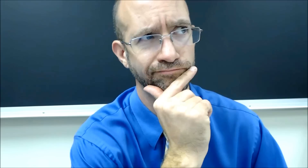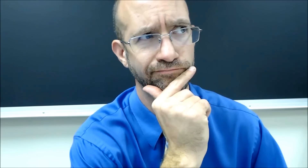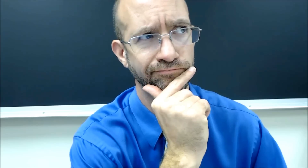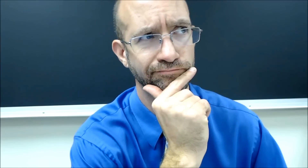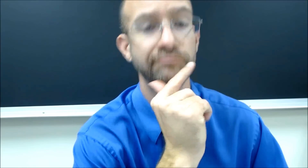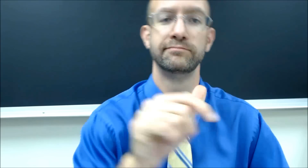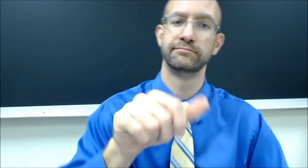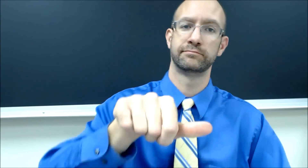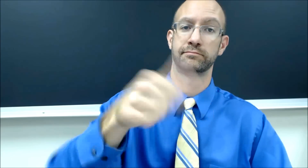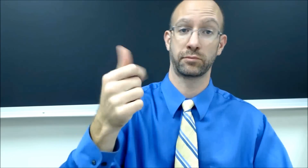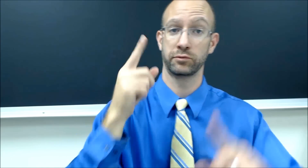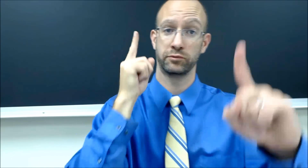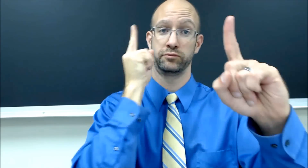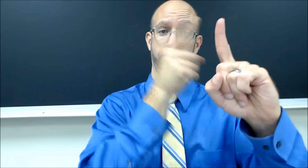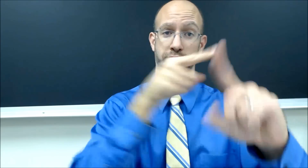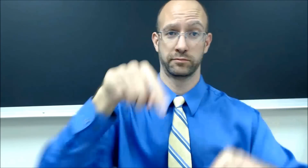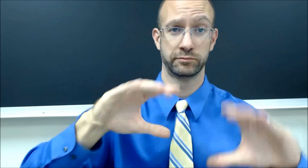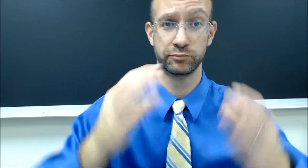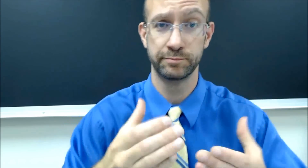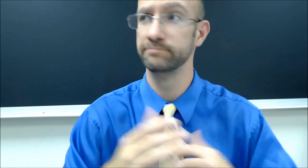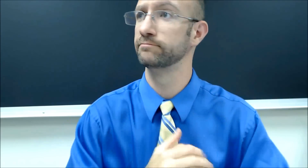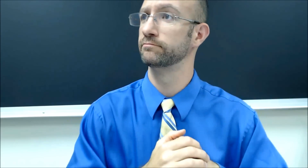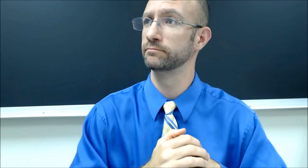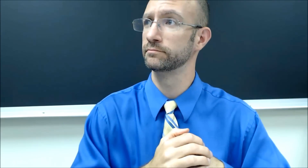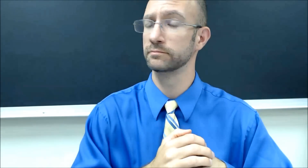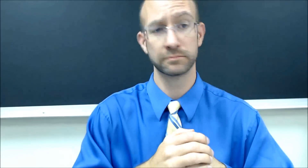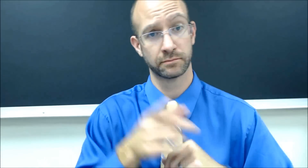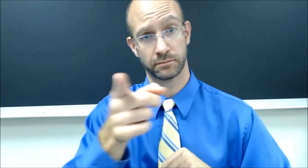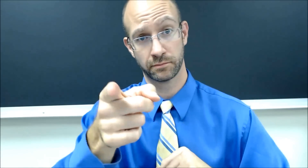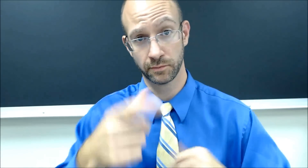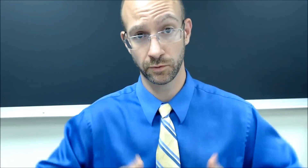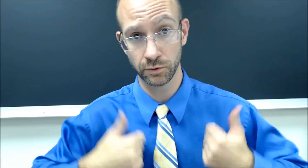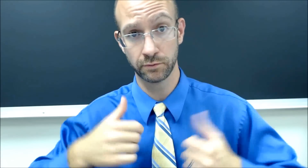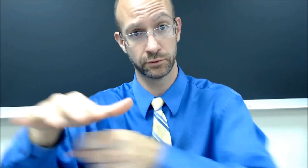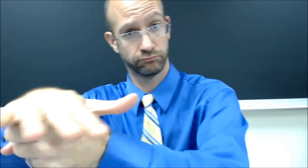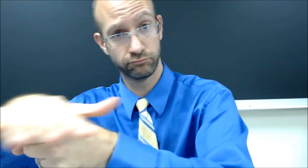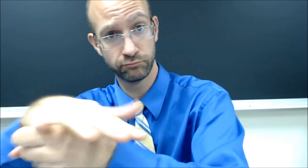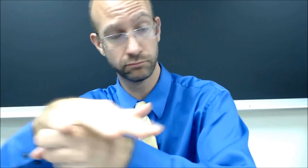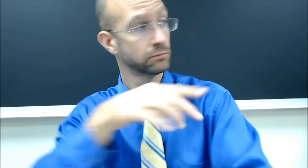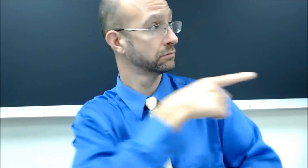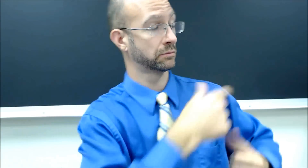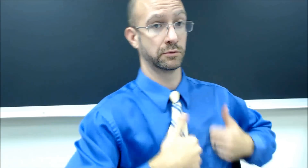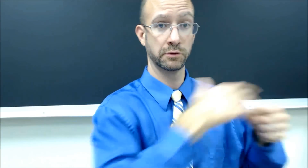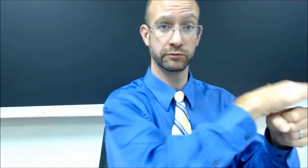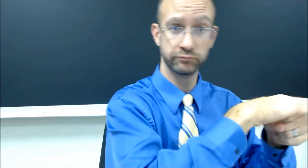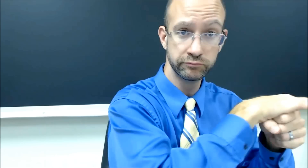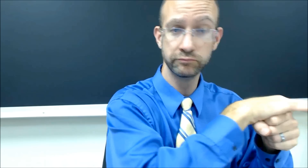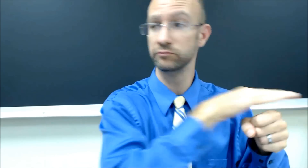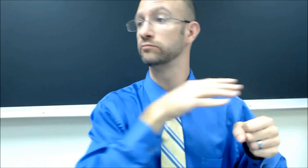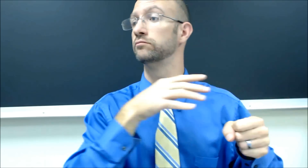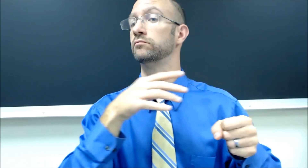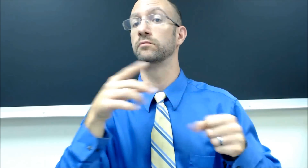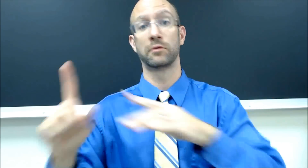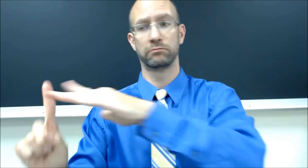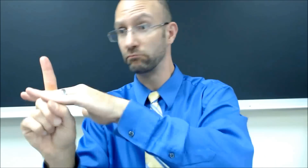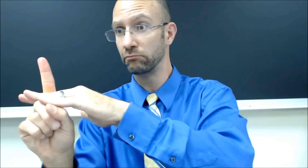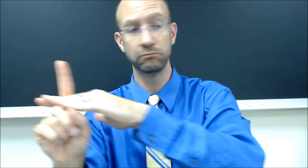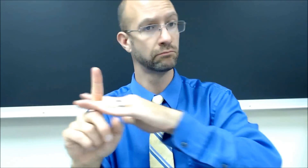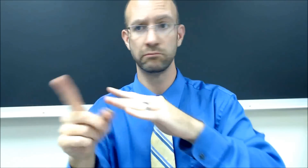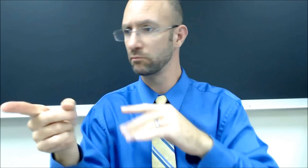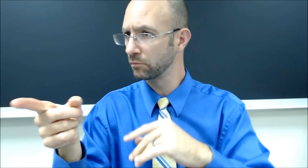Another goal of this group is sharing our local or regional signs that comes up in our areas.